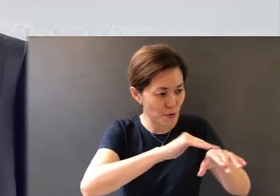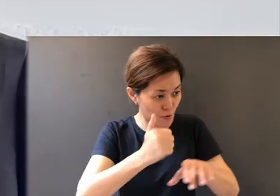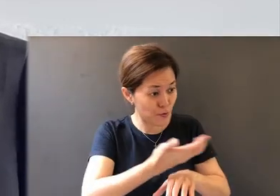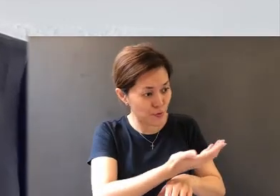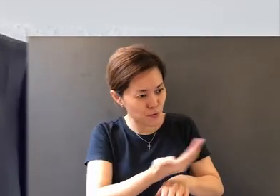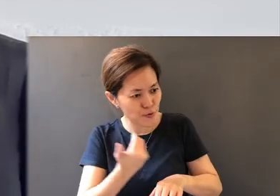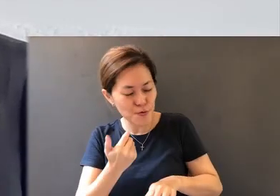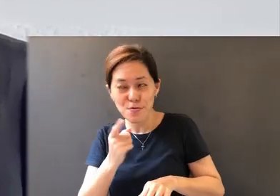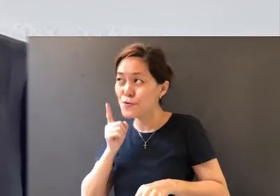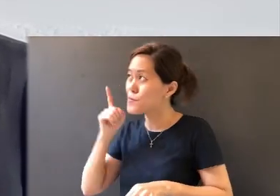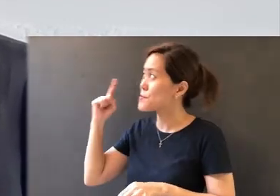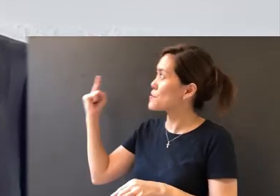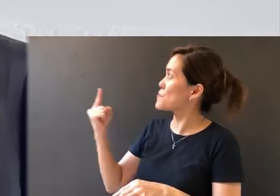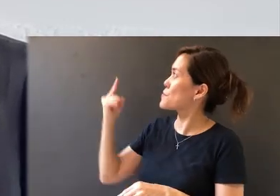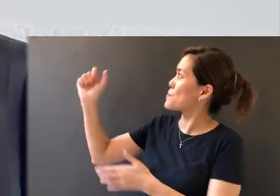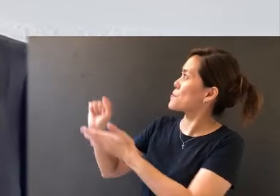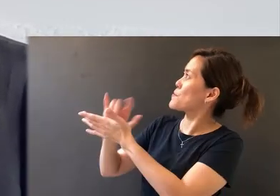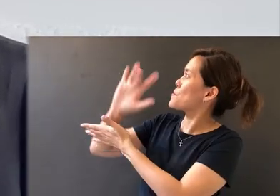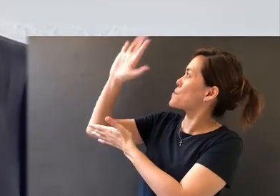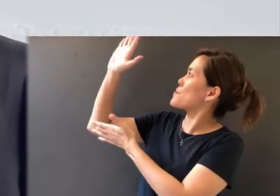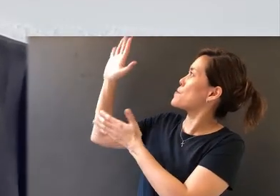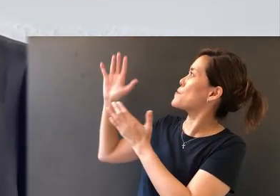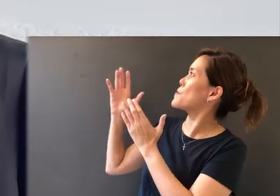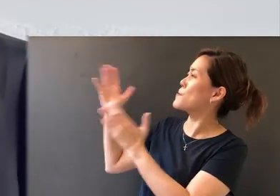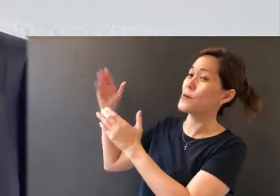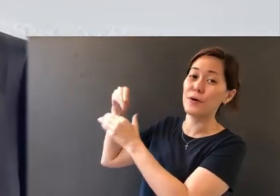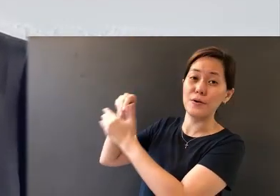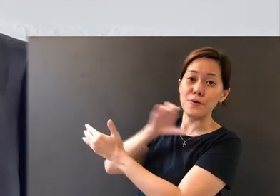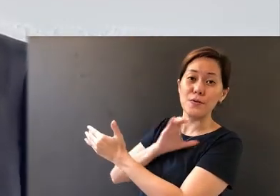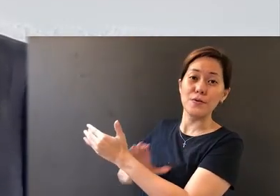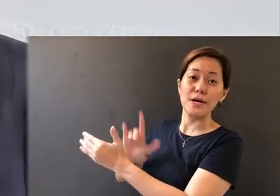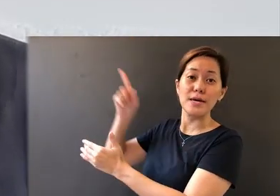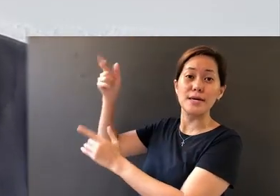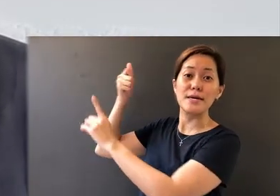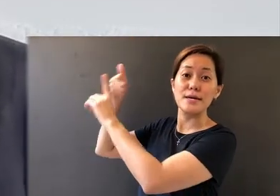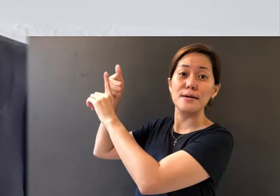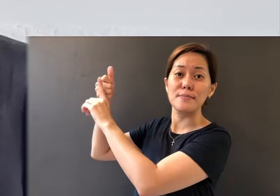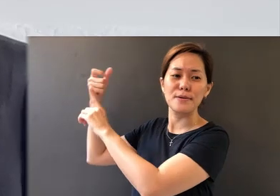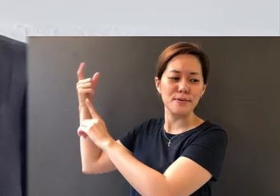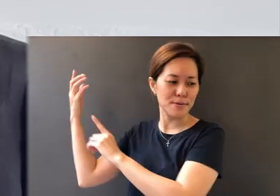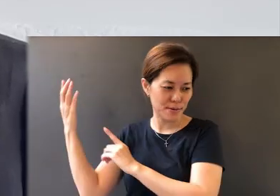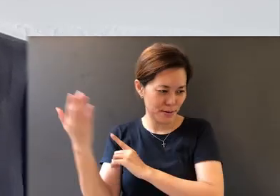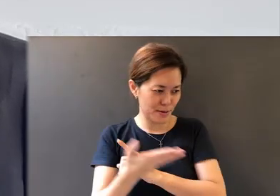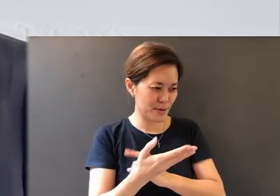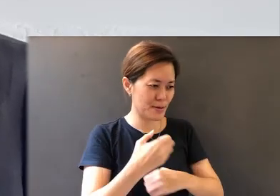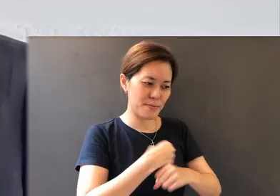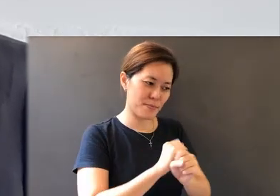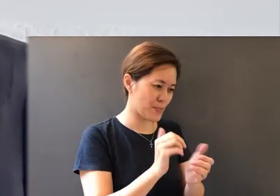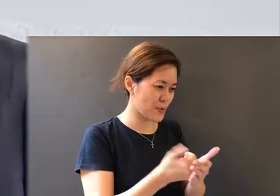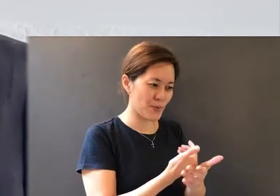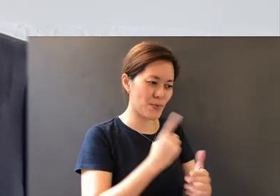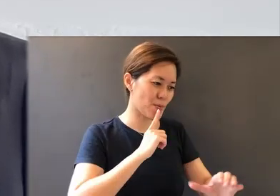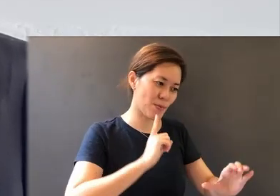to His eternal glory in Christ, will Himself restore, confirm,